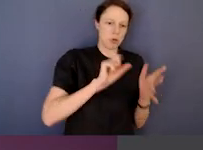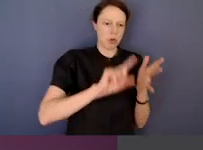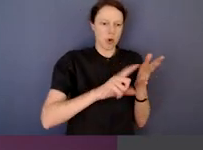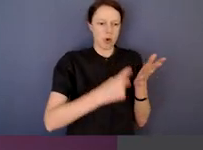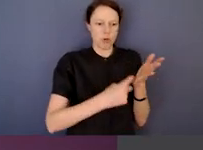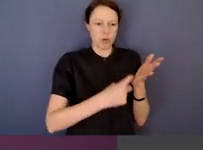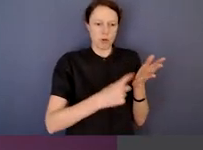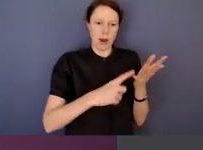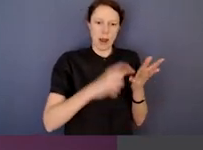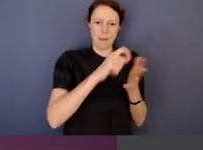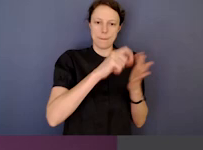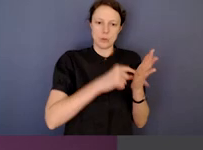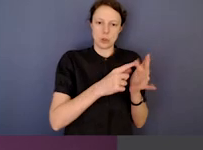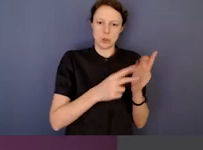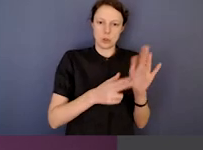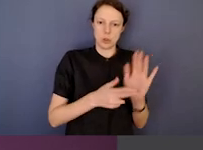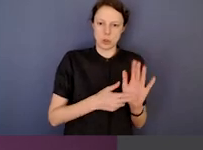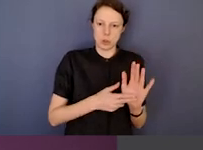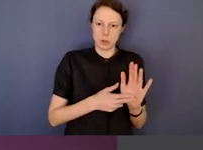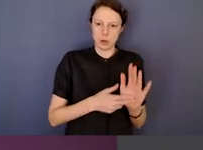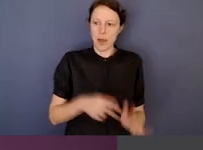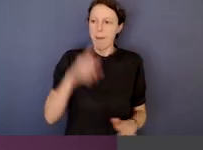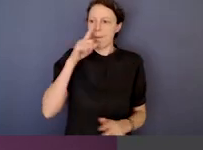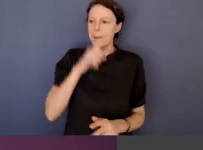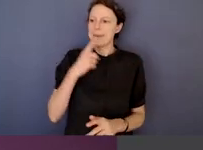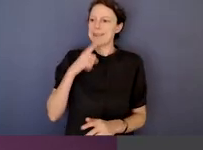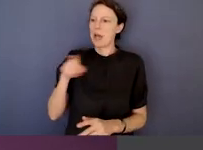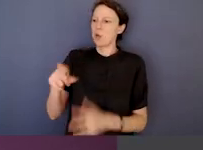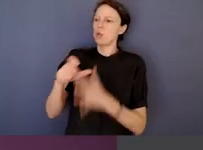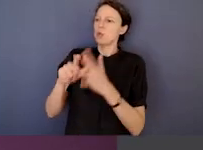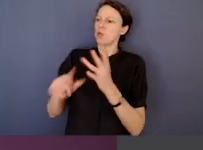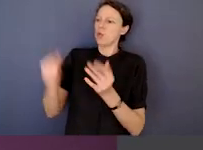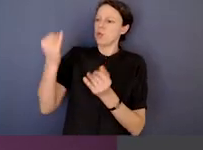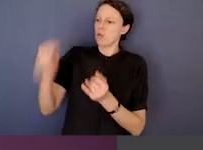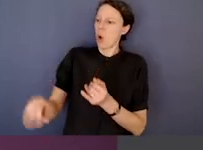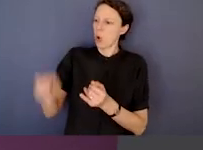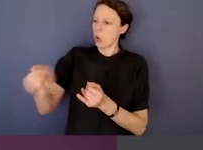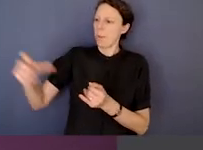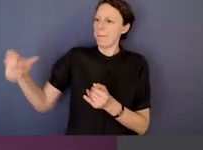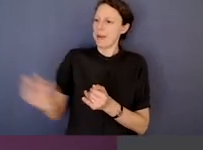an Operation Watts or a Red Shirts case and say, "Well, people have done something wrong. It must be corrupt.